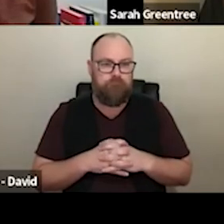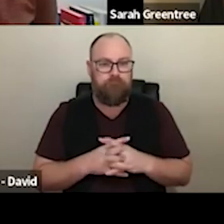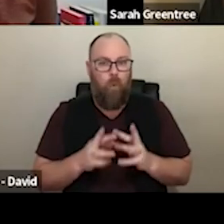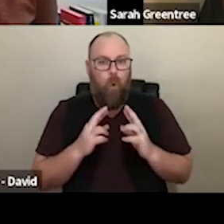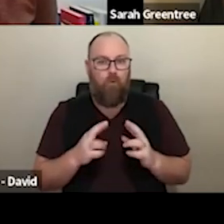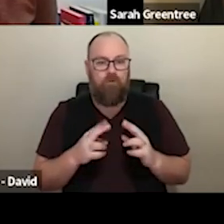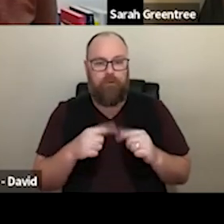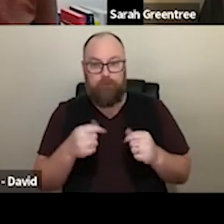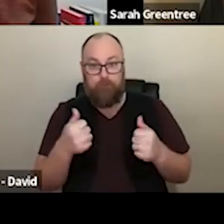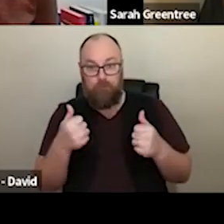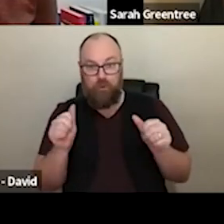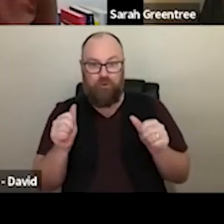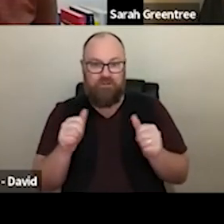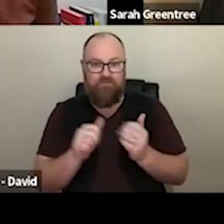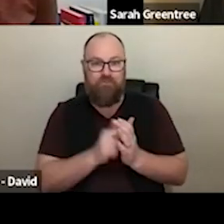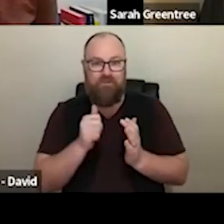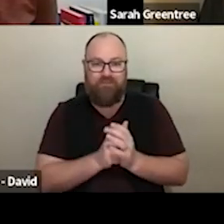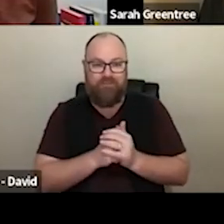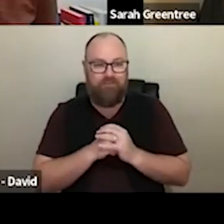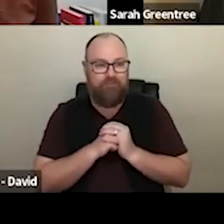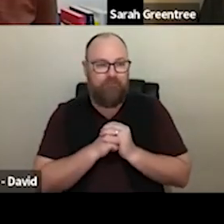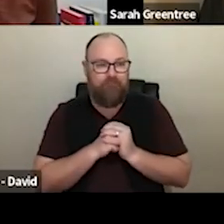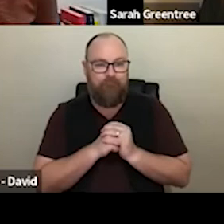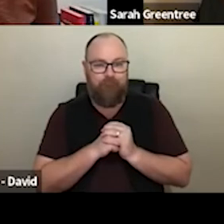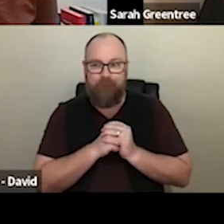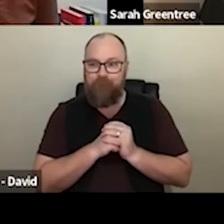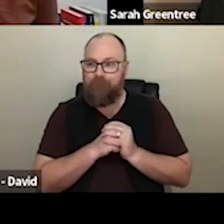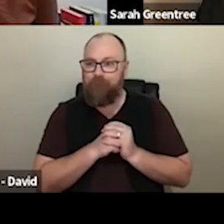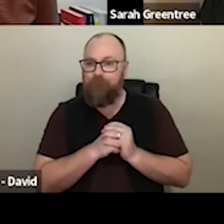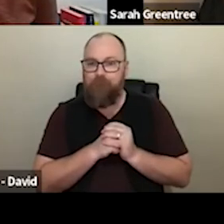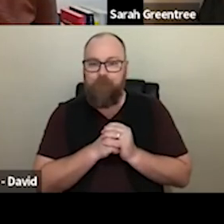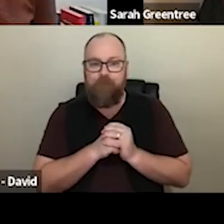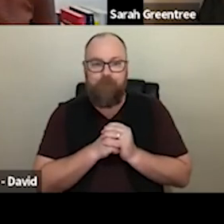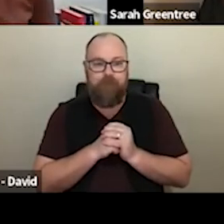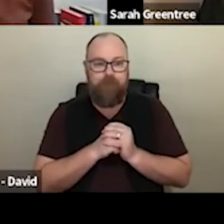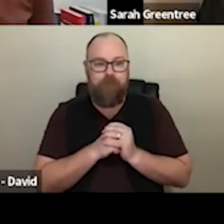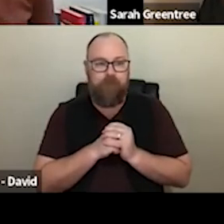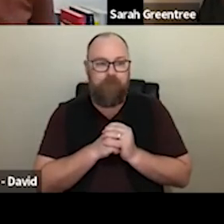Let's see what I had to Powerpoint. Screen up just to sec folks.